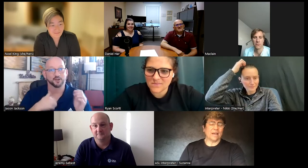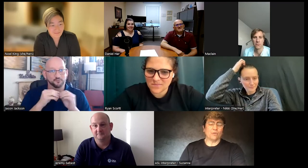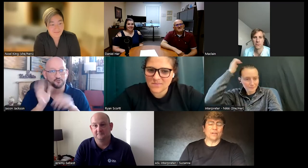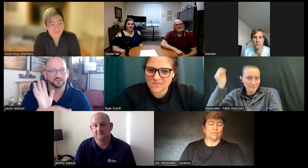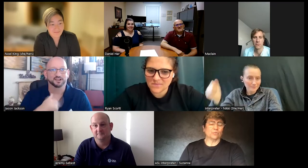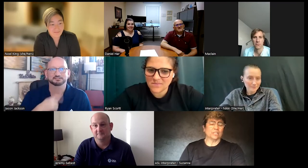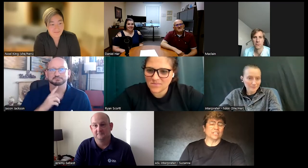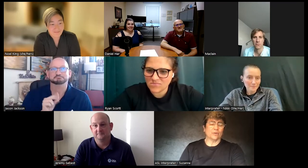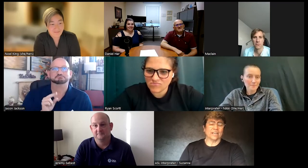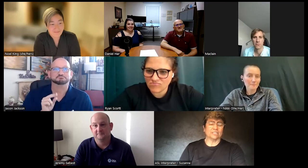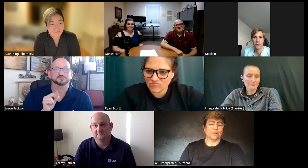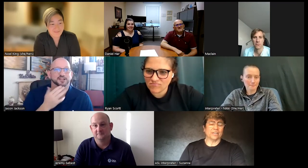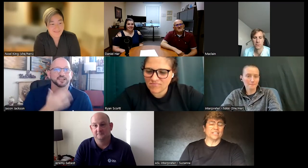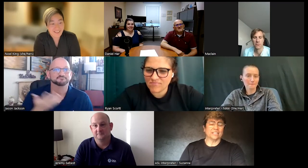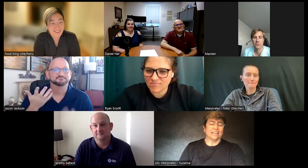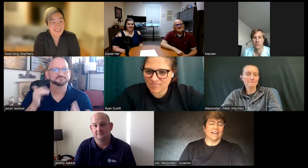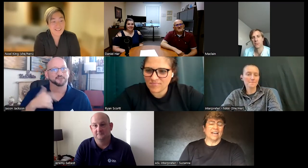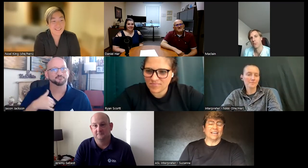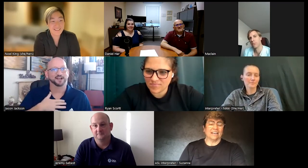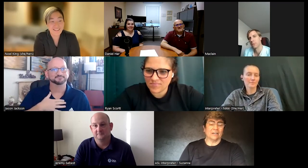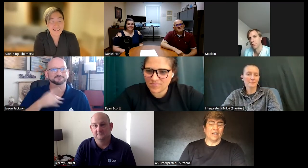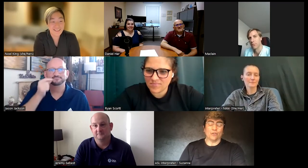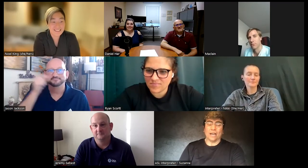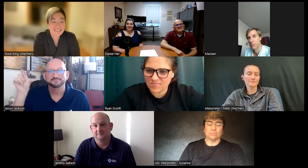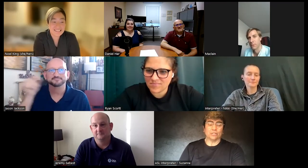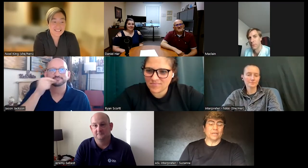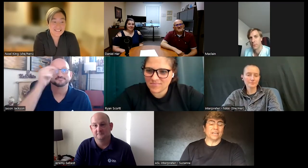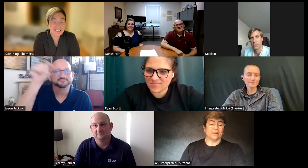that movie it was really great experience and uh if you ask me to be in